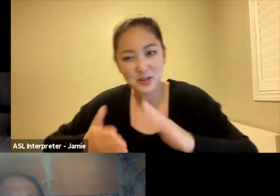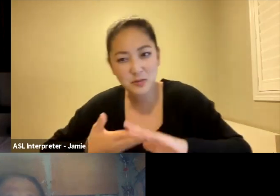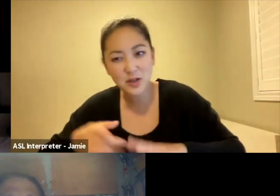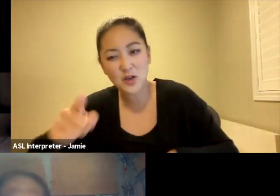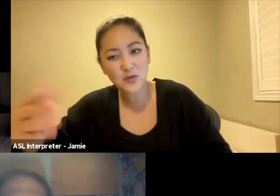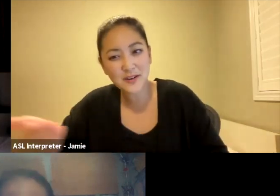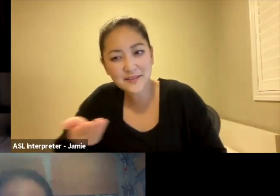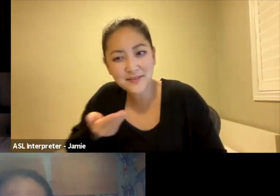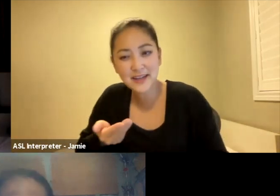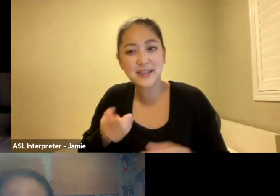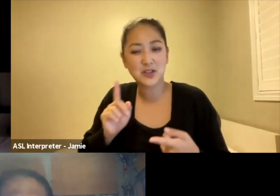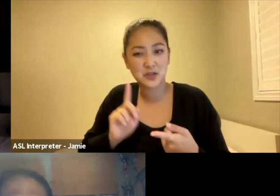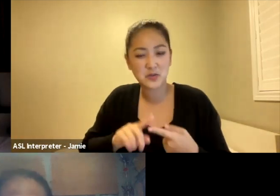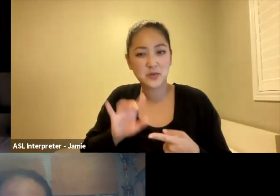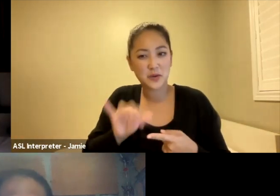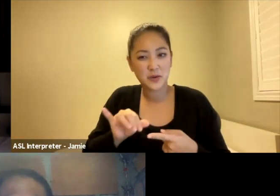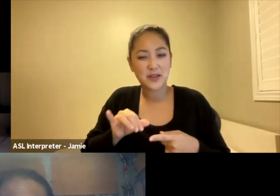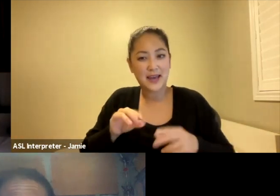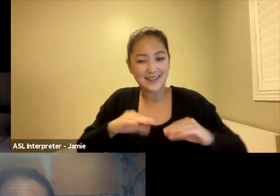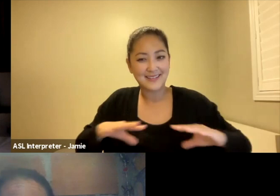Thank you. Thank you for this very interesting question.